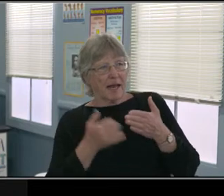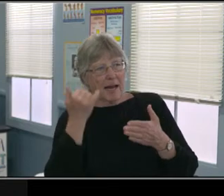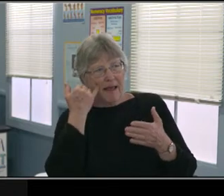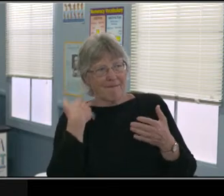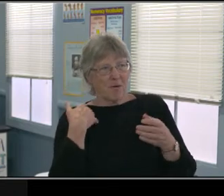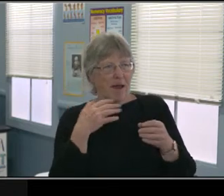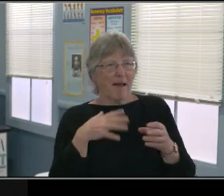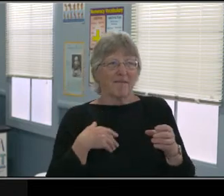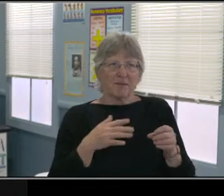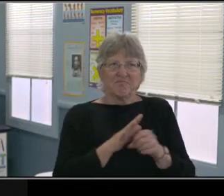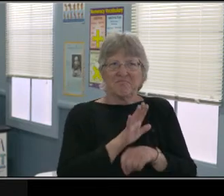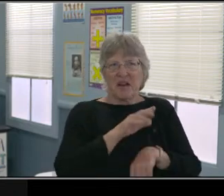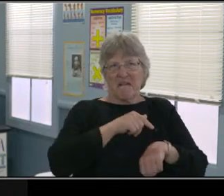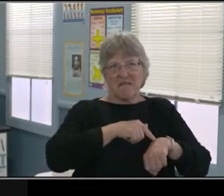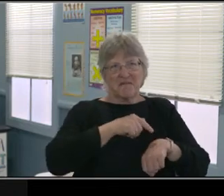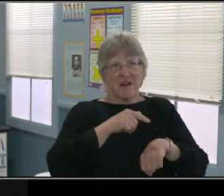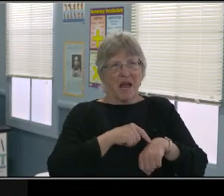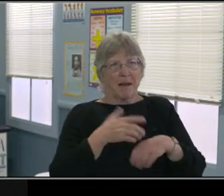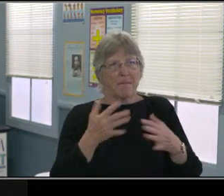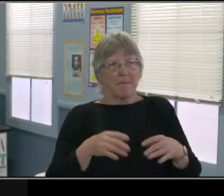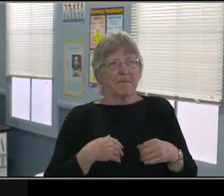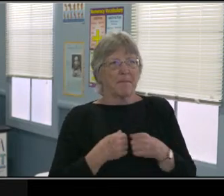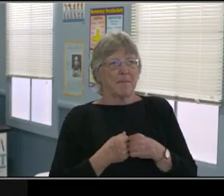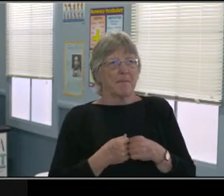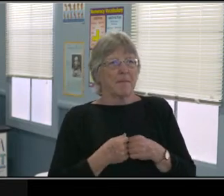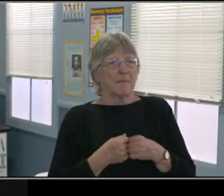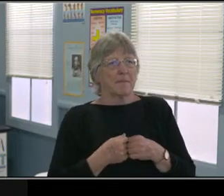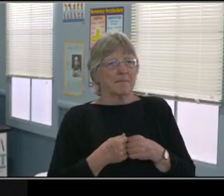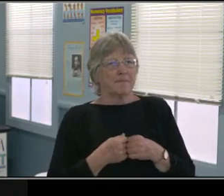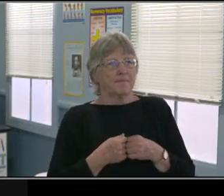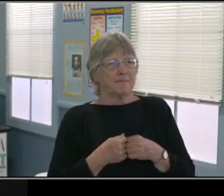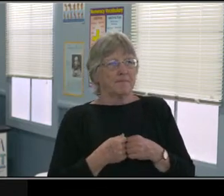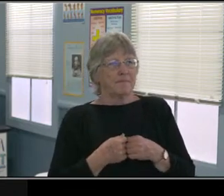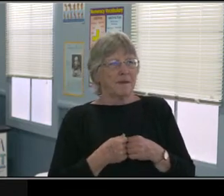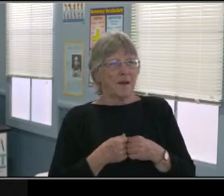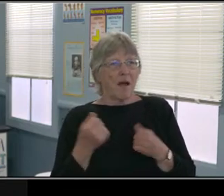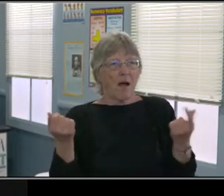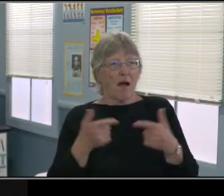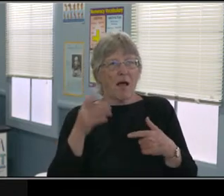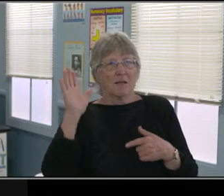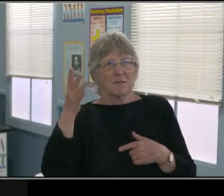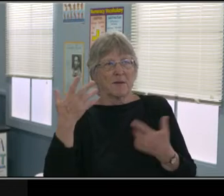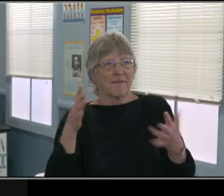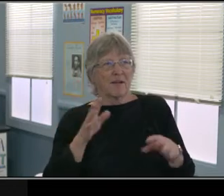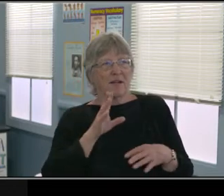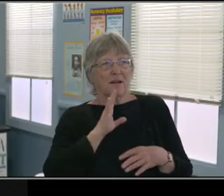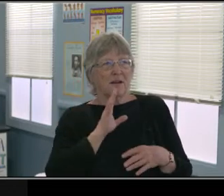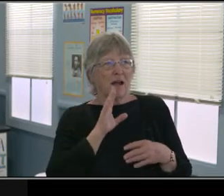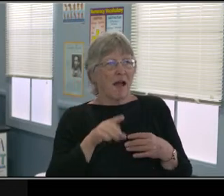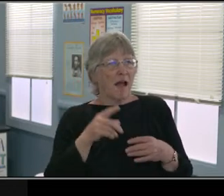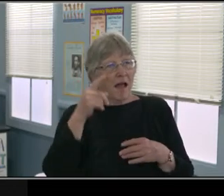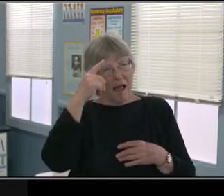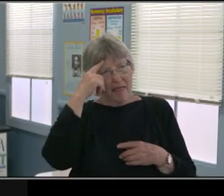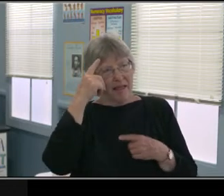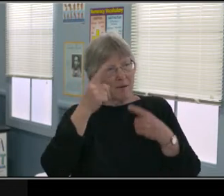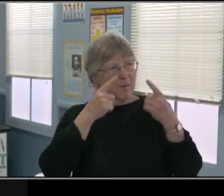And the problem was she has comprehension issues, right? So then the school and the teacher